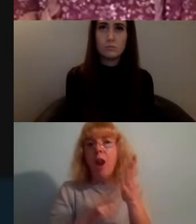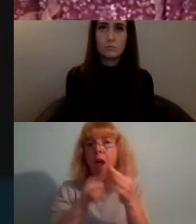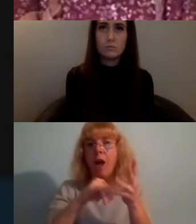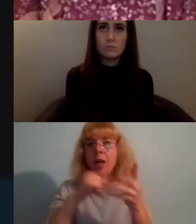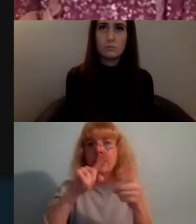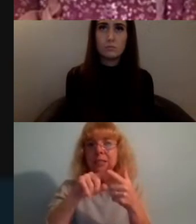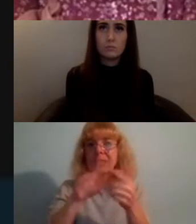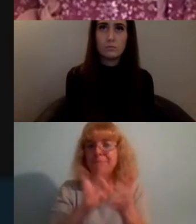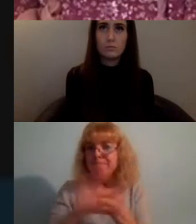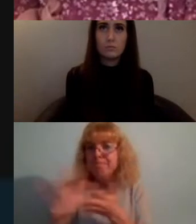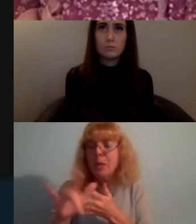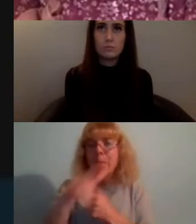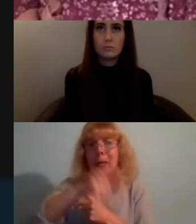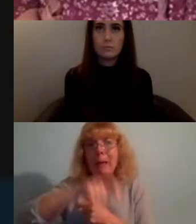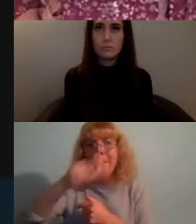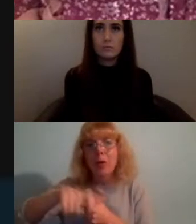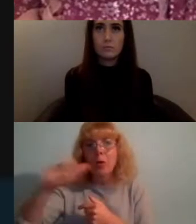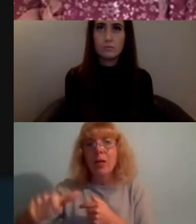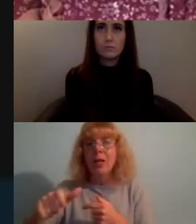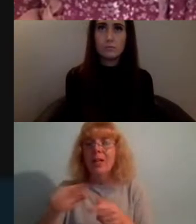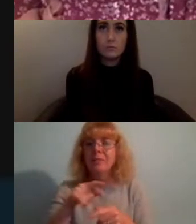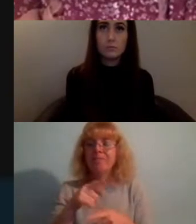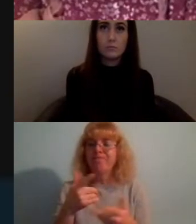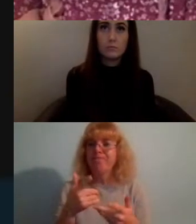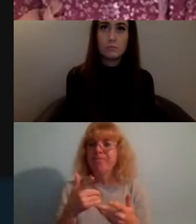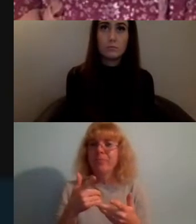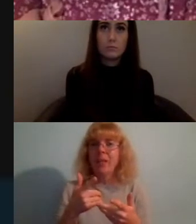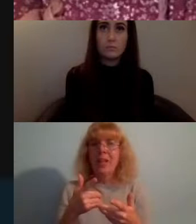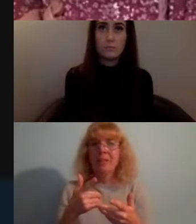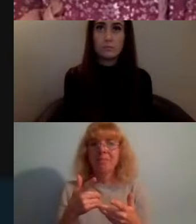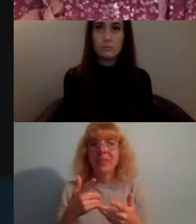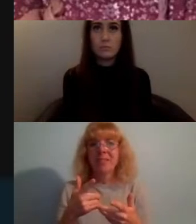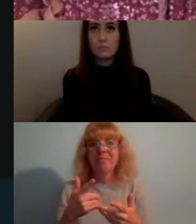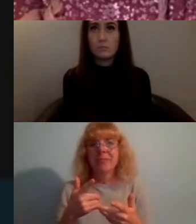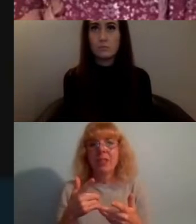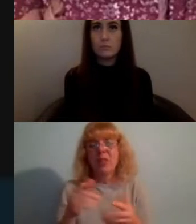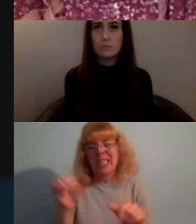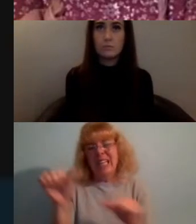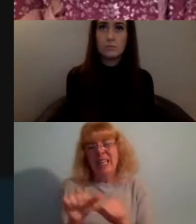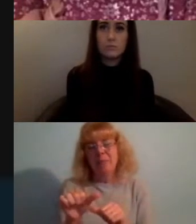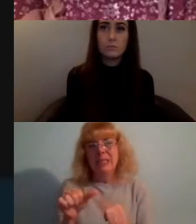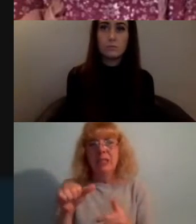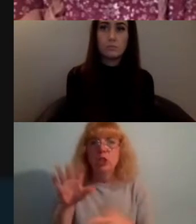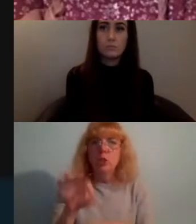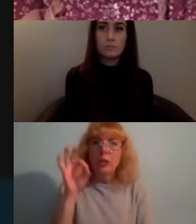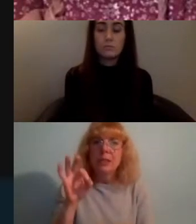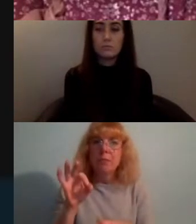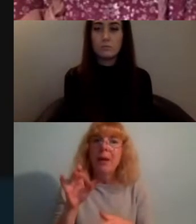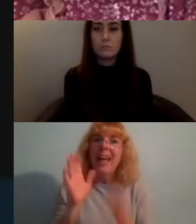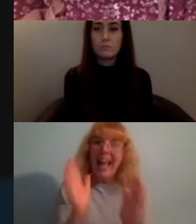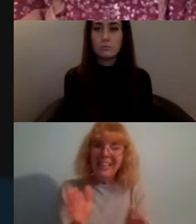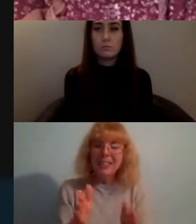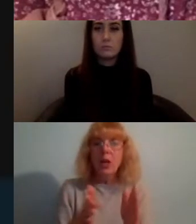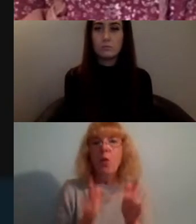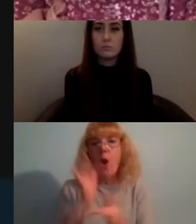and that left us with very little choice but to go online and I think i've learned a lot from